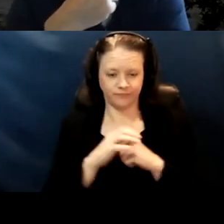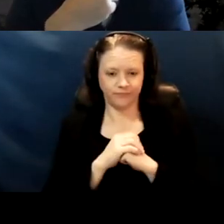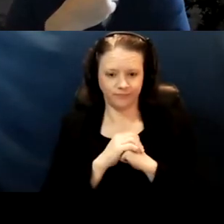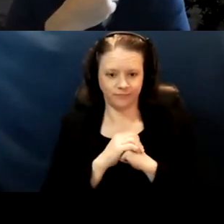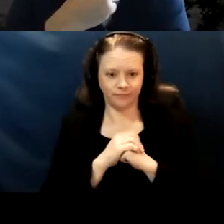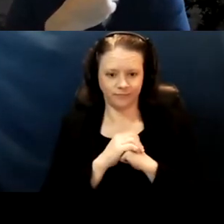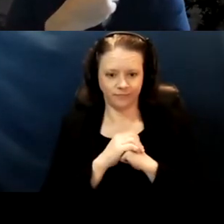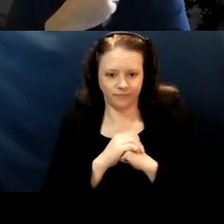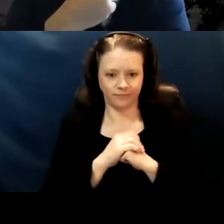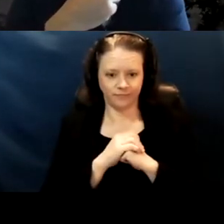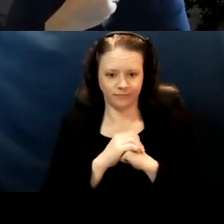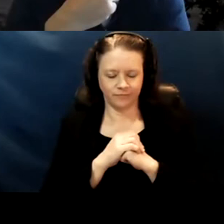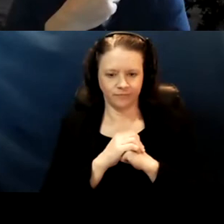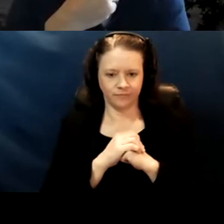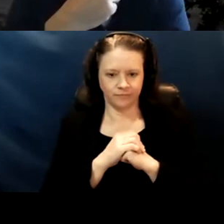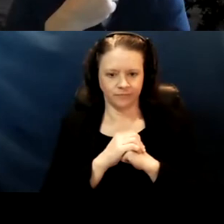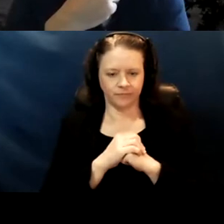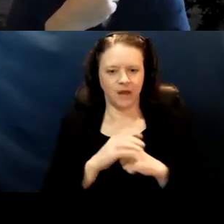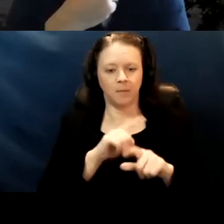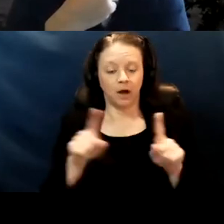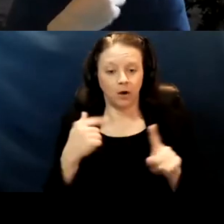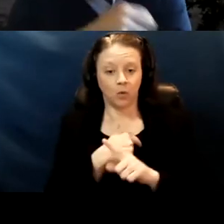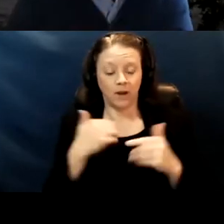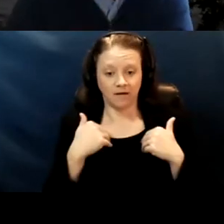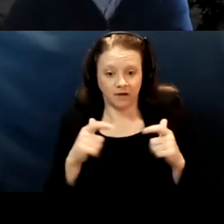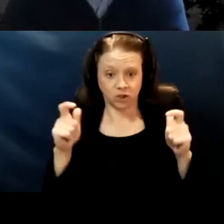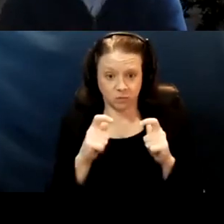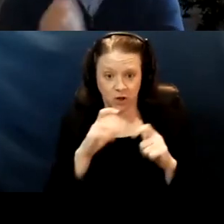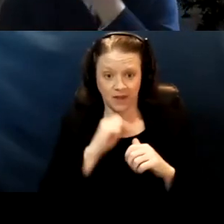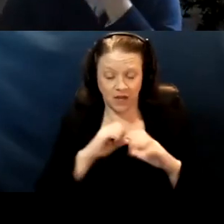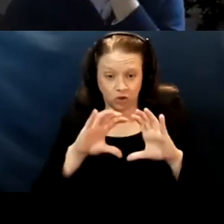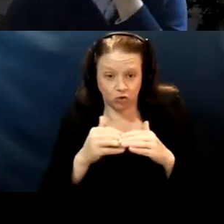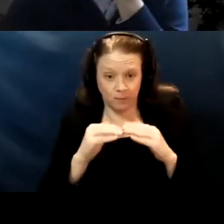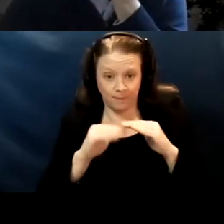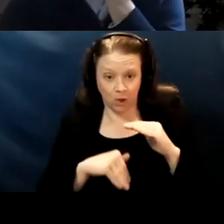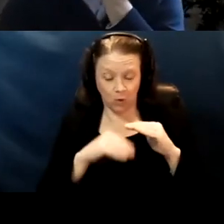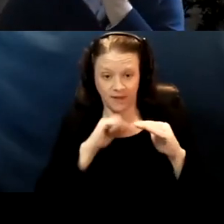on for a small age group below, beneath the age of 16. Below the age of 16.